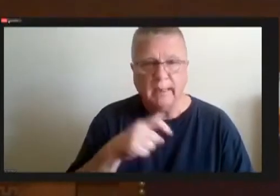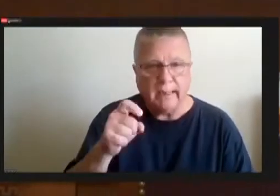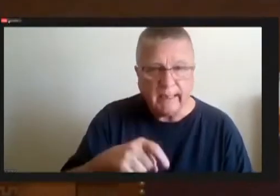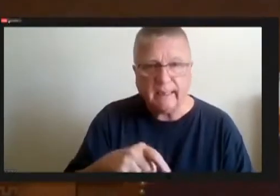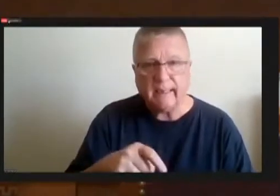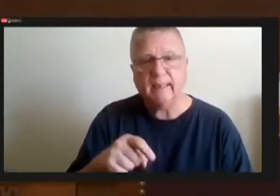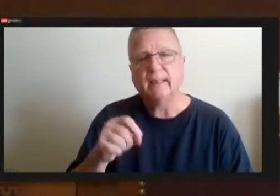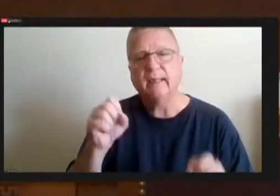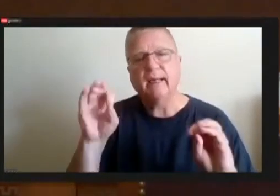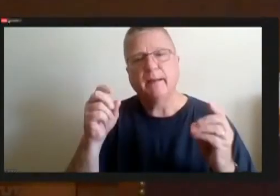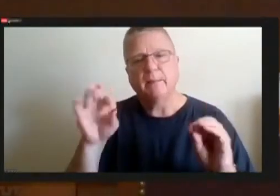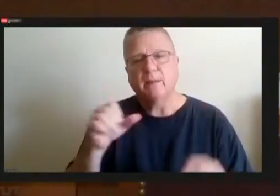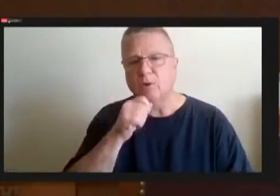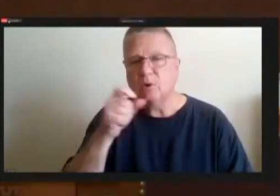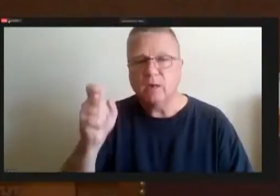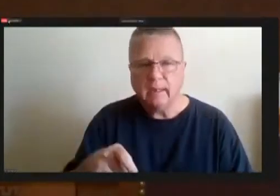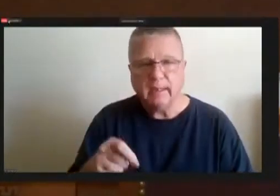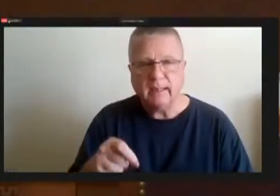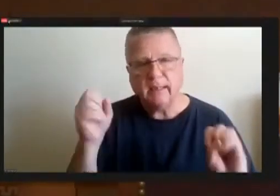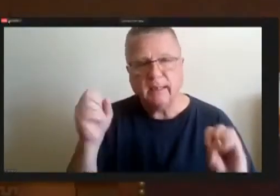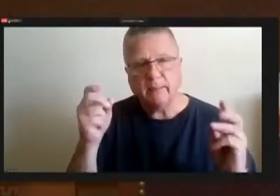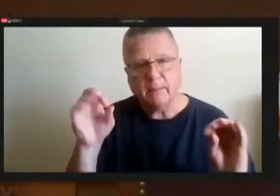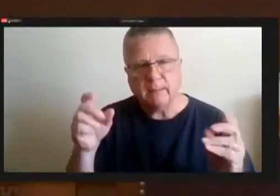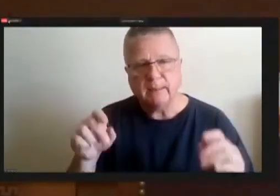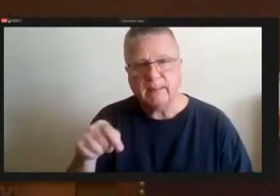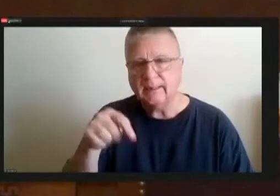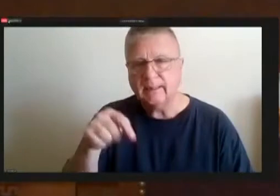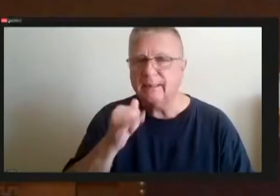I think this is the wrong process to do that.